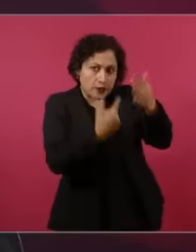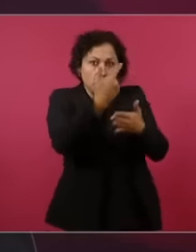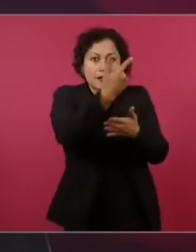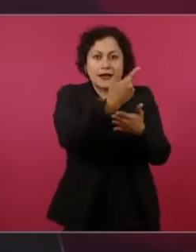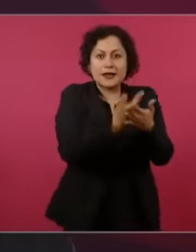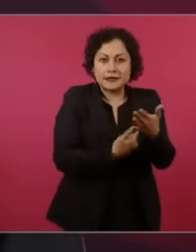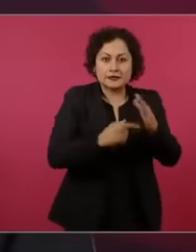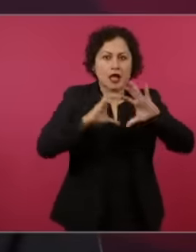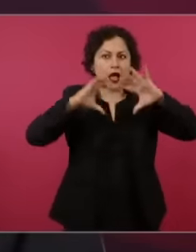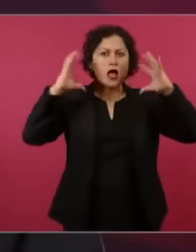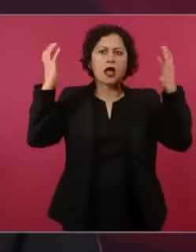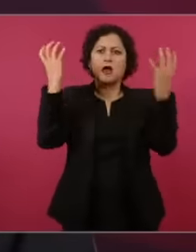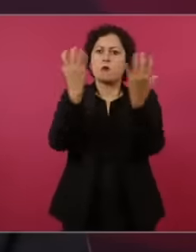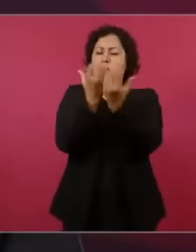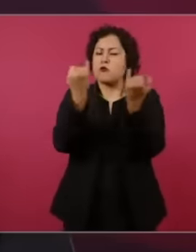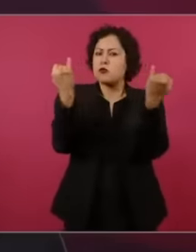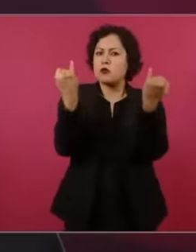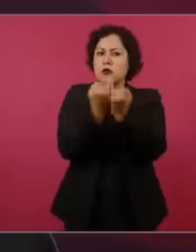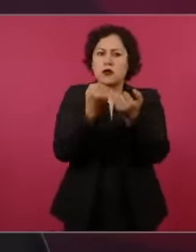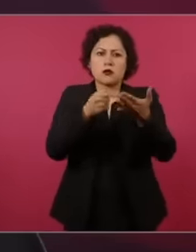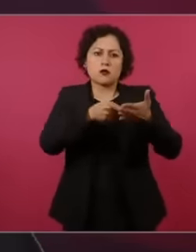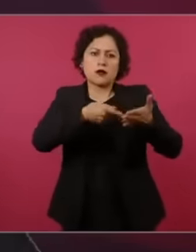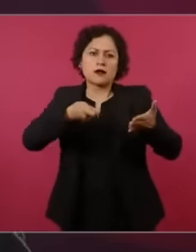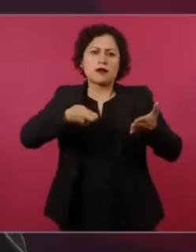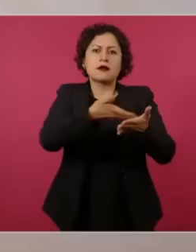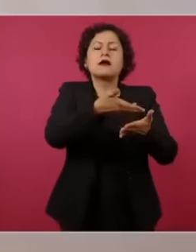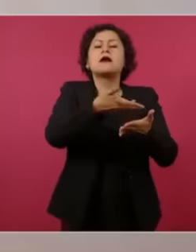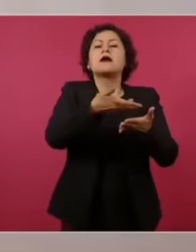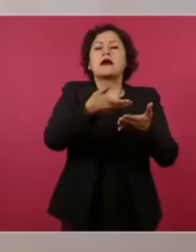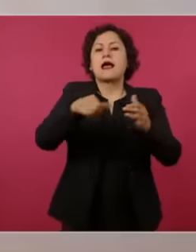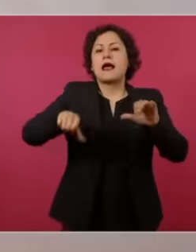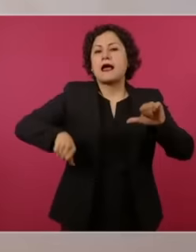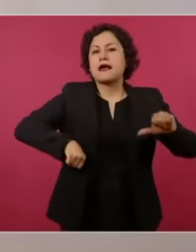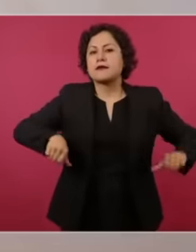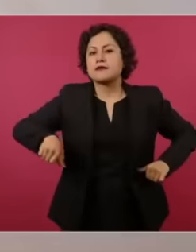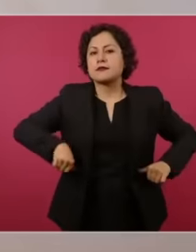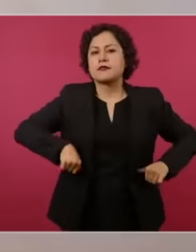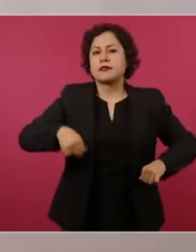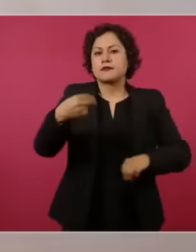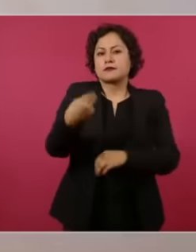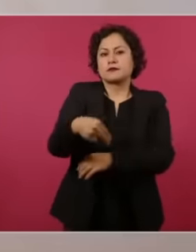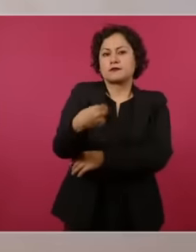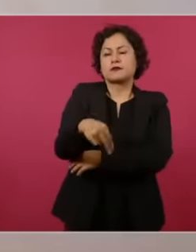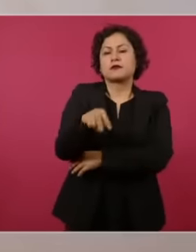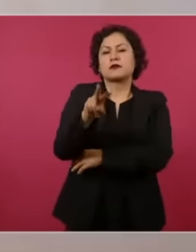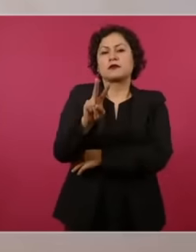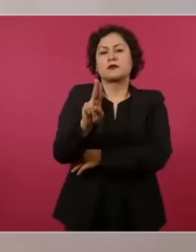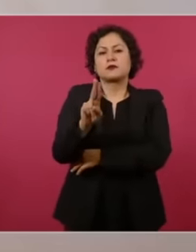so these vulnerable activities as well as operations within the financial system,